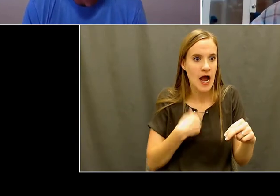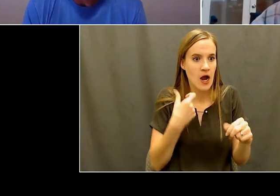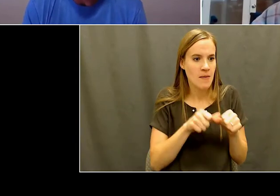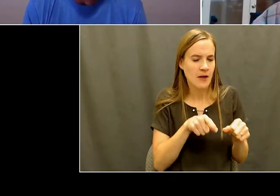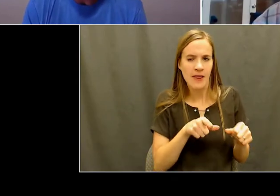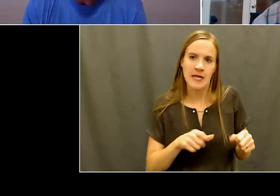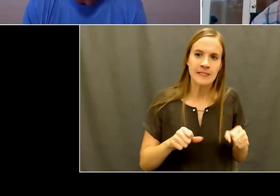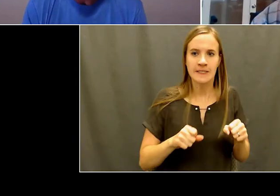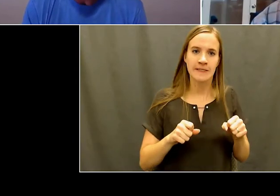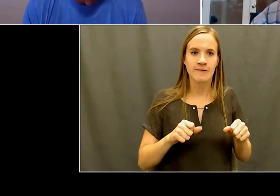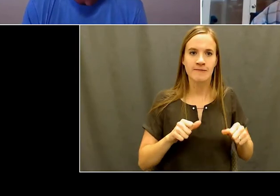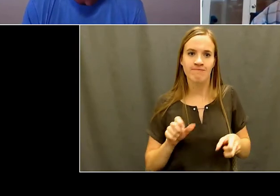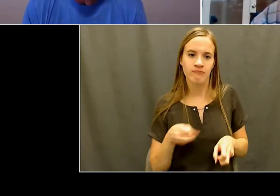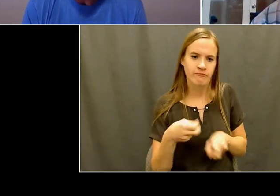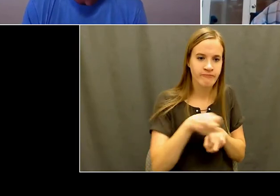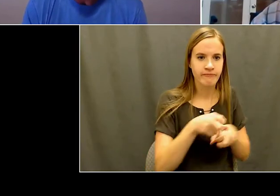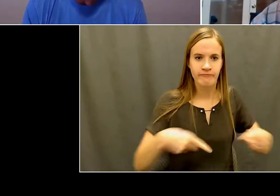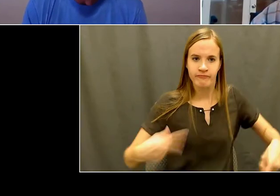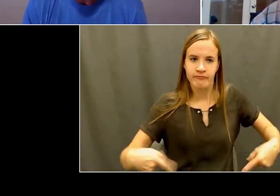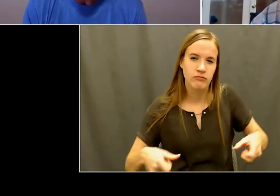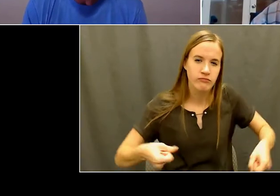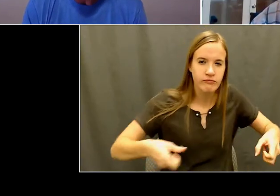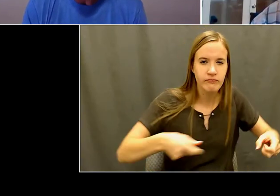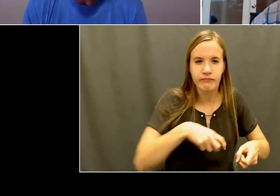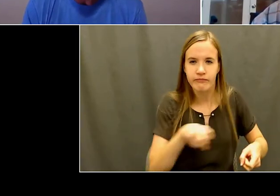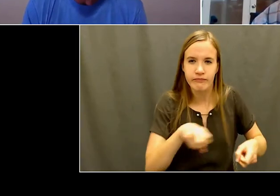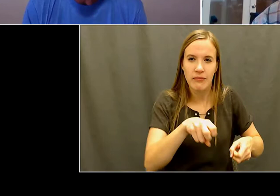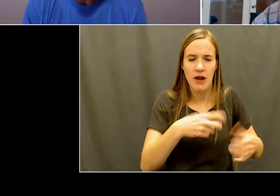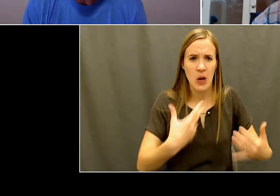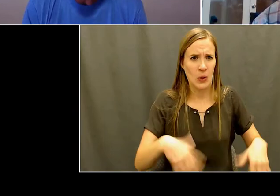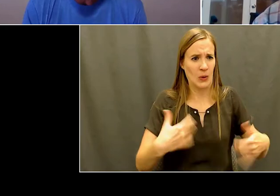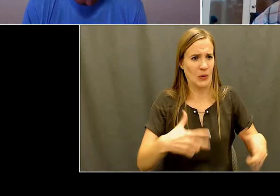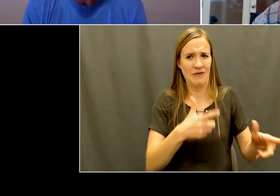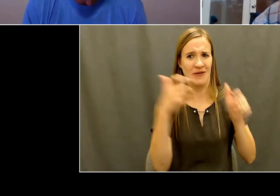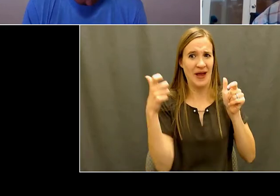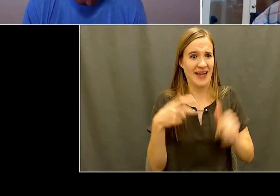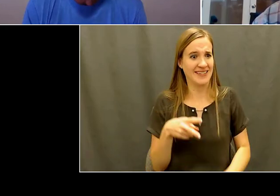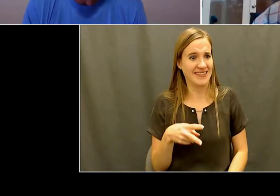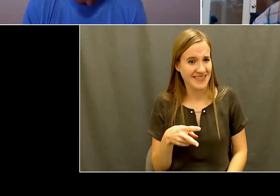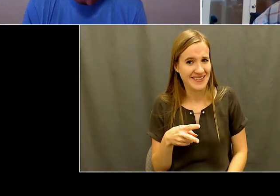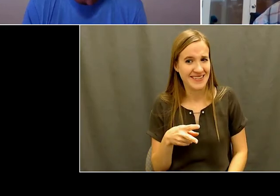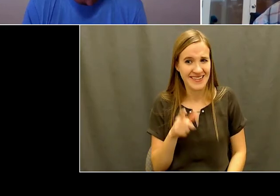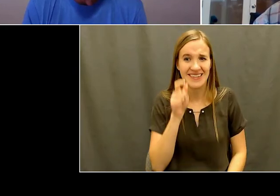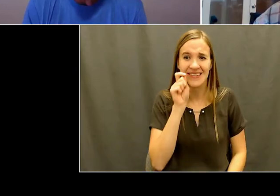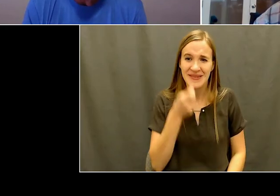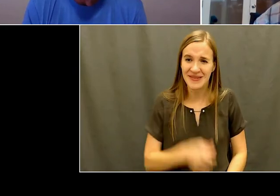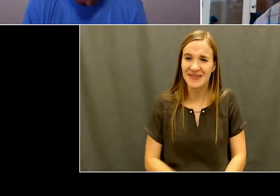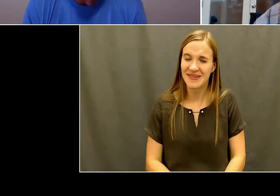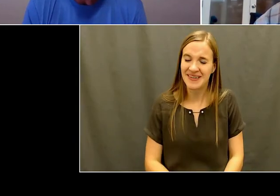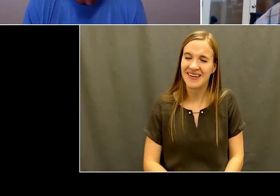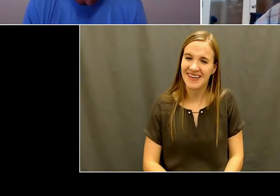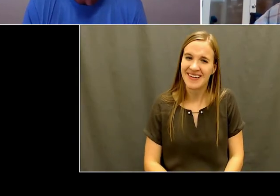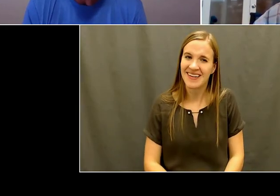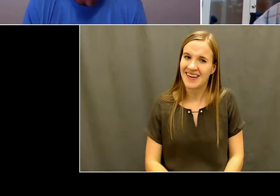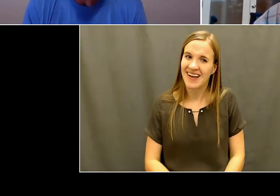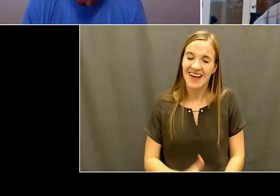ago. And and you just yeah, that fire is in everybody. And we have to, you know, it's so important to ignite that fire.